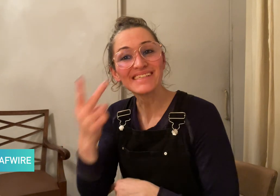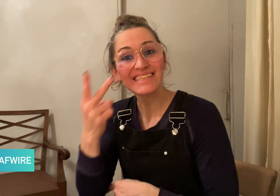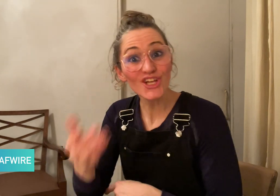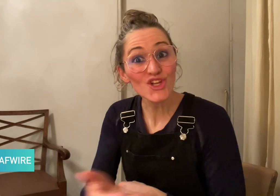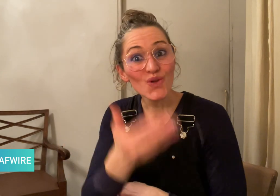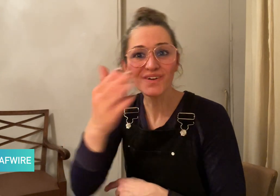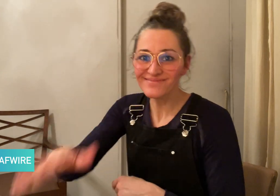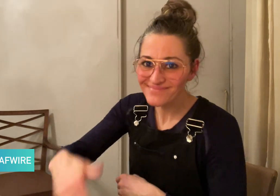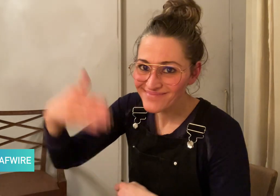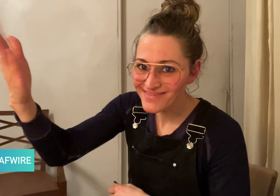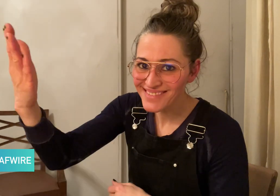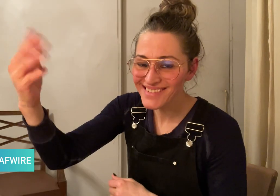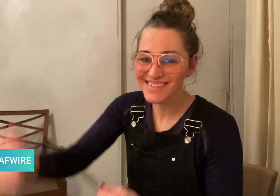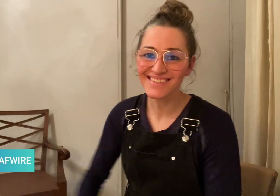See you next time!